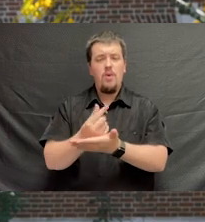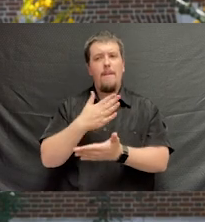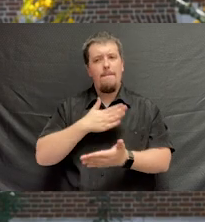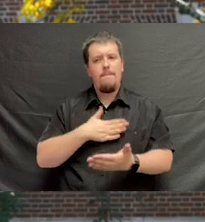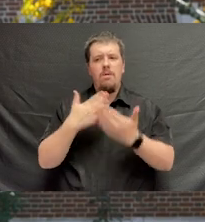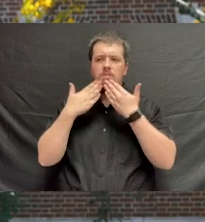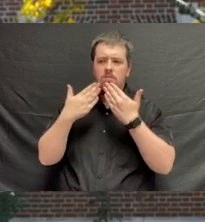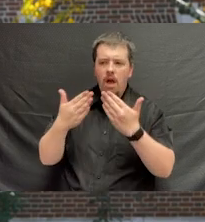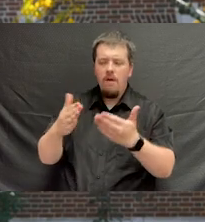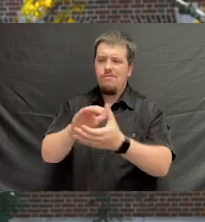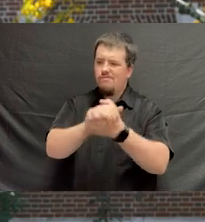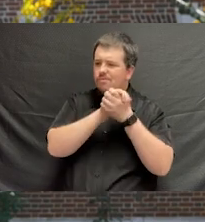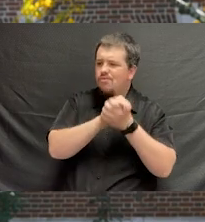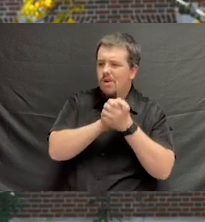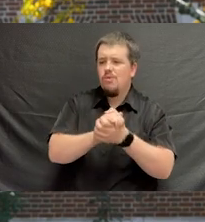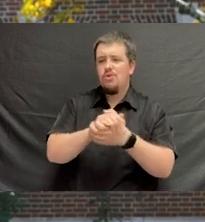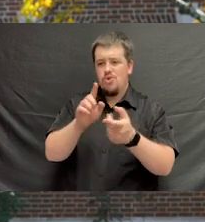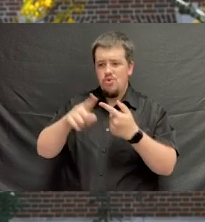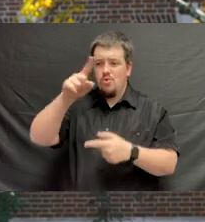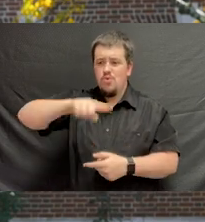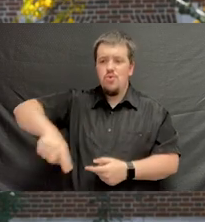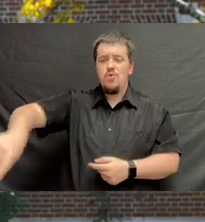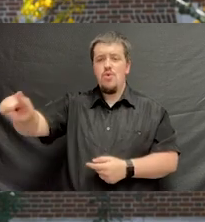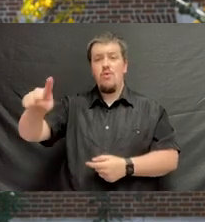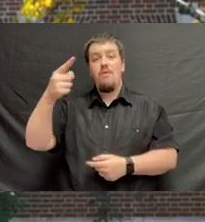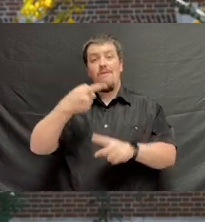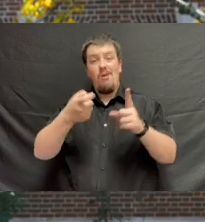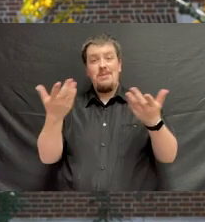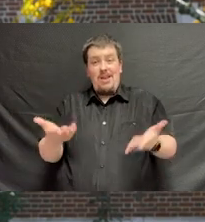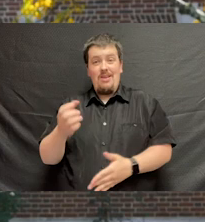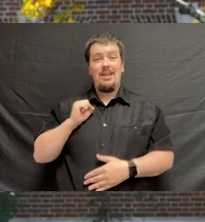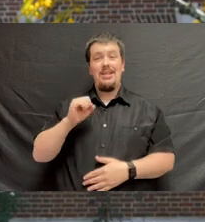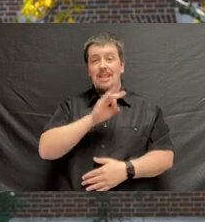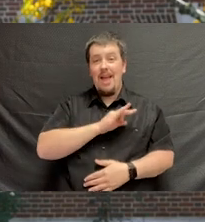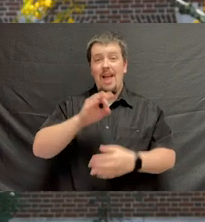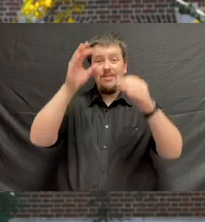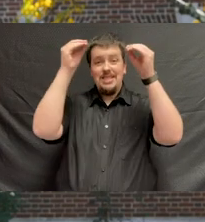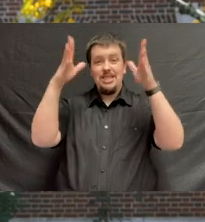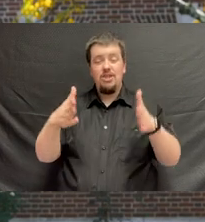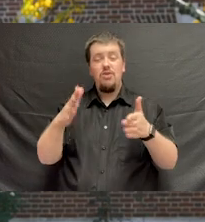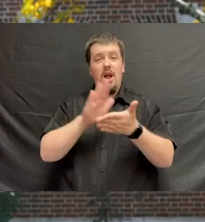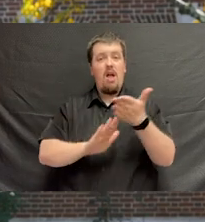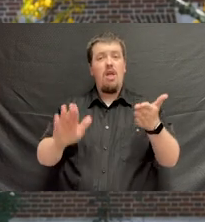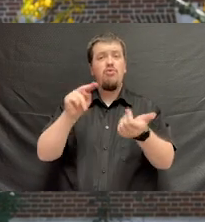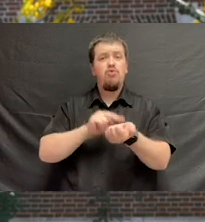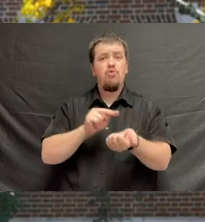My gratitude and heartfelt congratulations are sent to you on behalf of the faculty and staff of the college nursing.